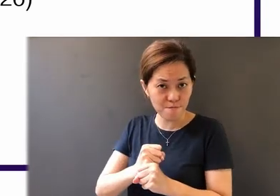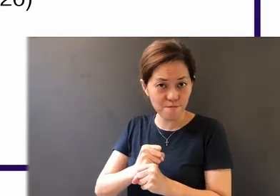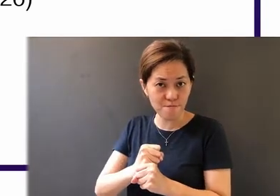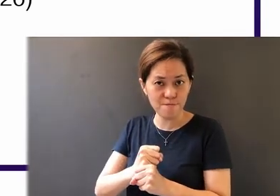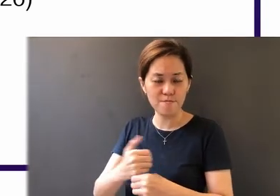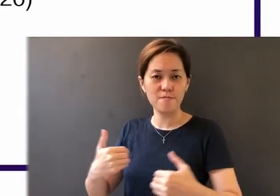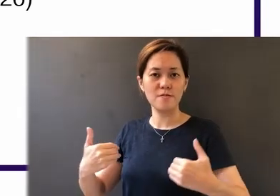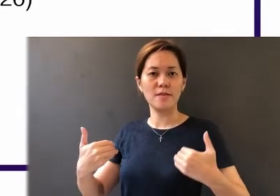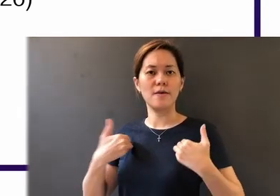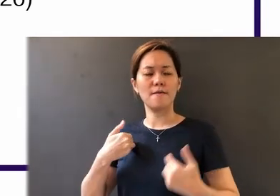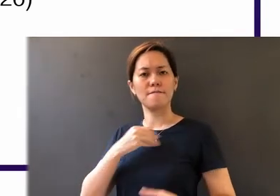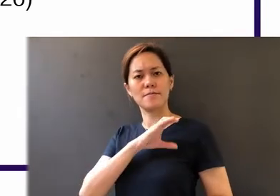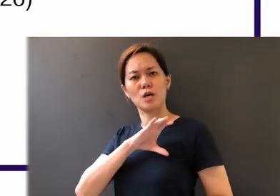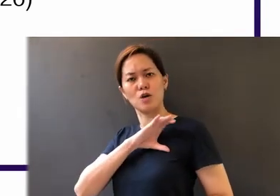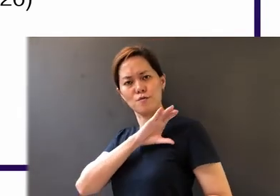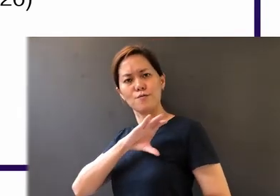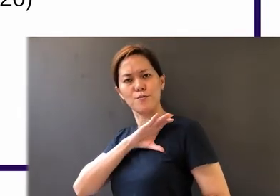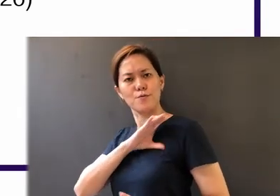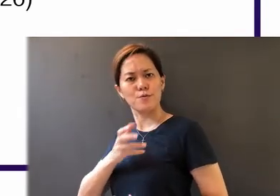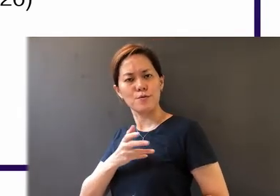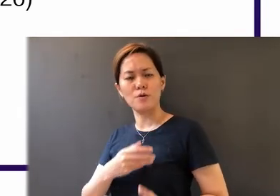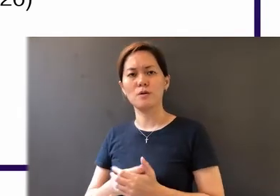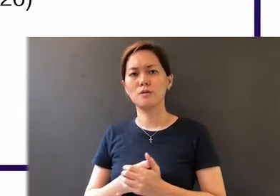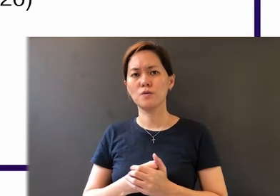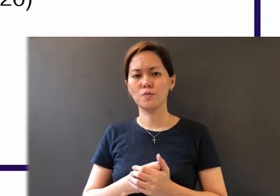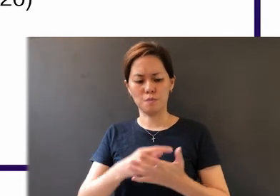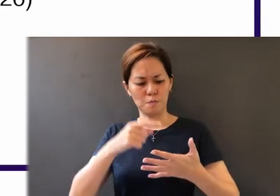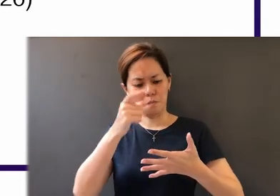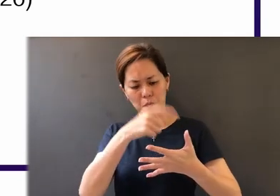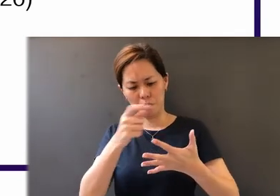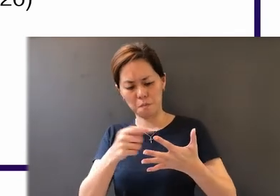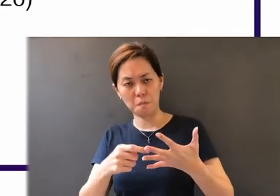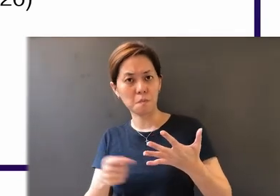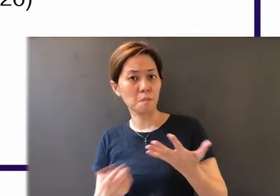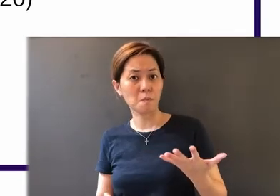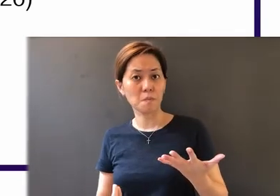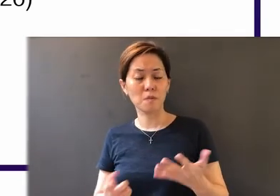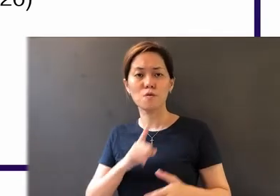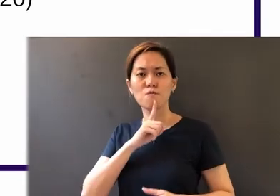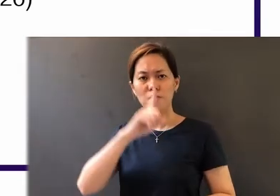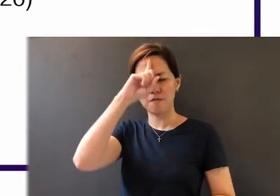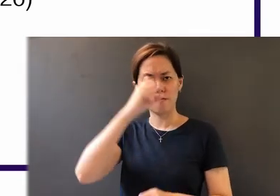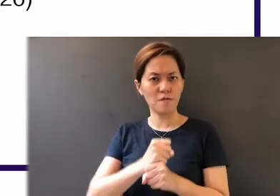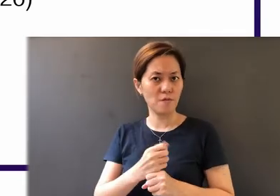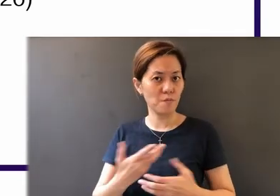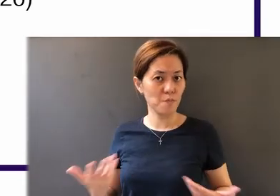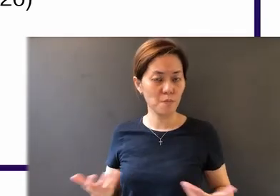has characteristics. What are the characteristics of real faith? And that